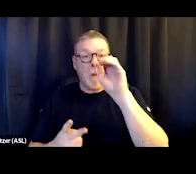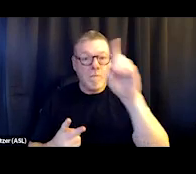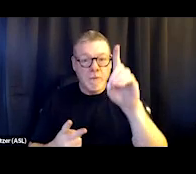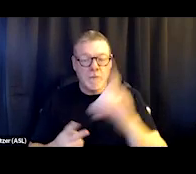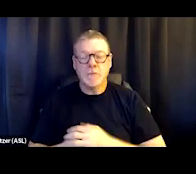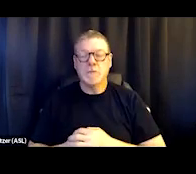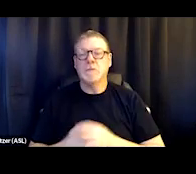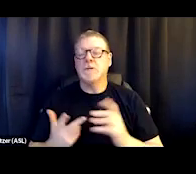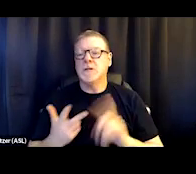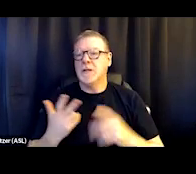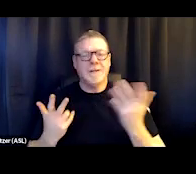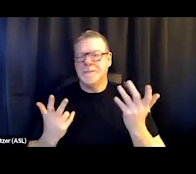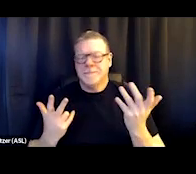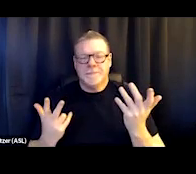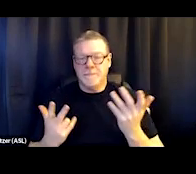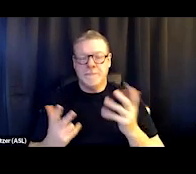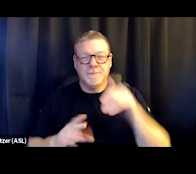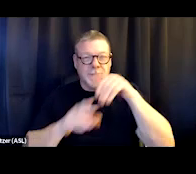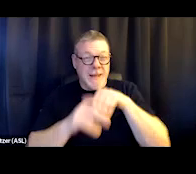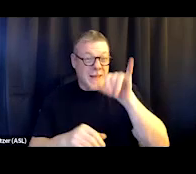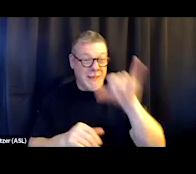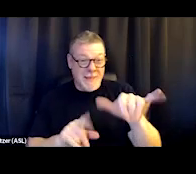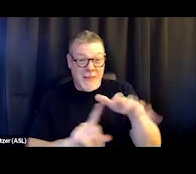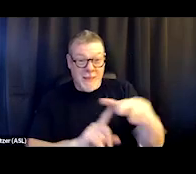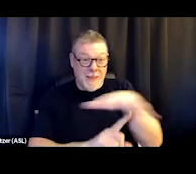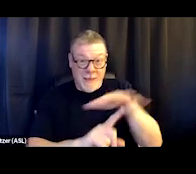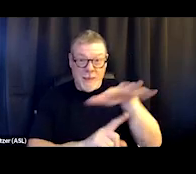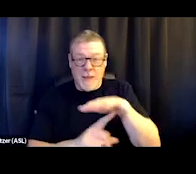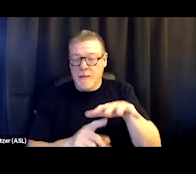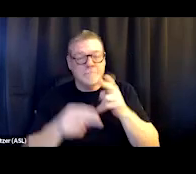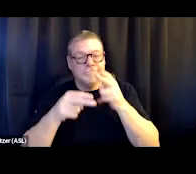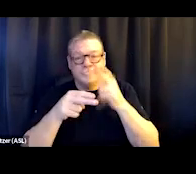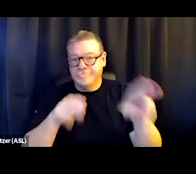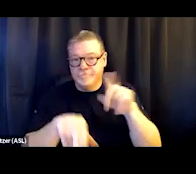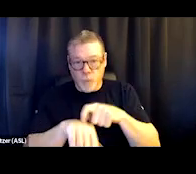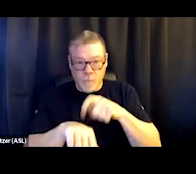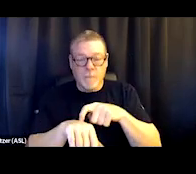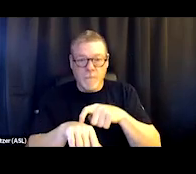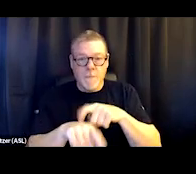But they're only gonna be in that acute setting long enough to ensure their safety,